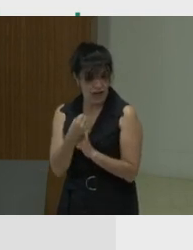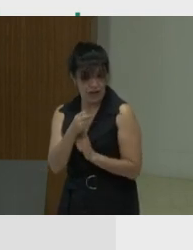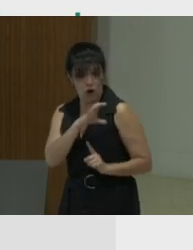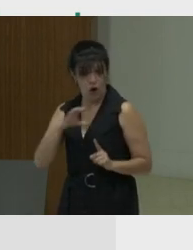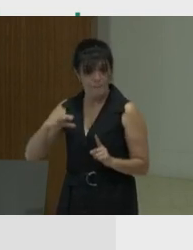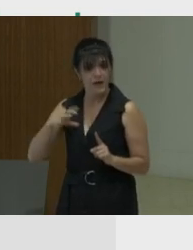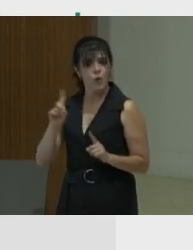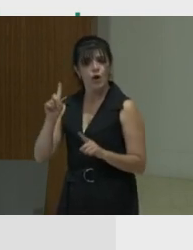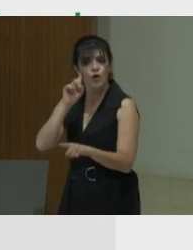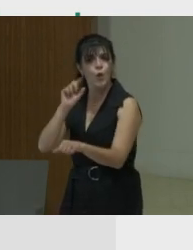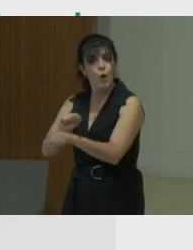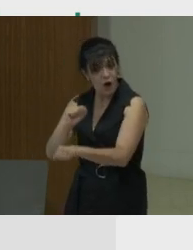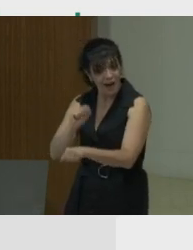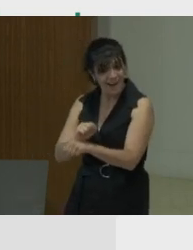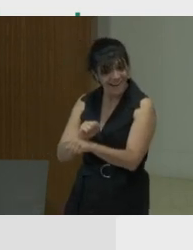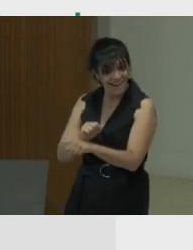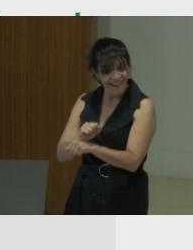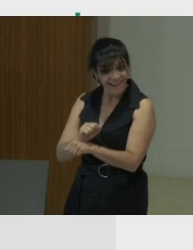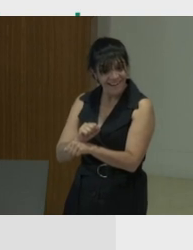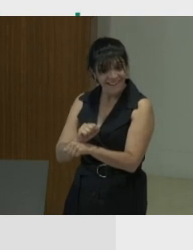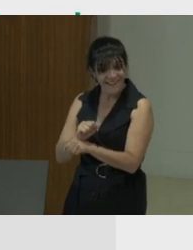work in, which can lead to unethical behavior.